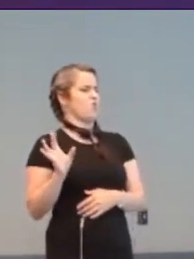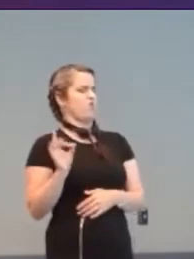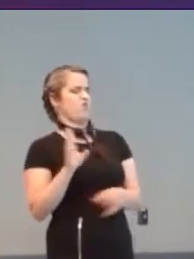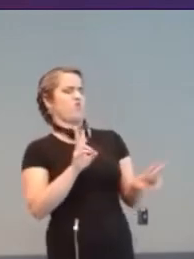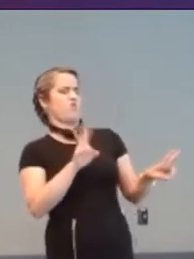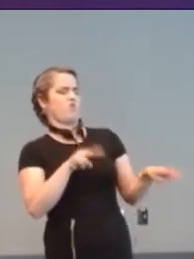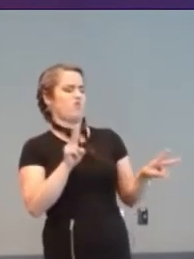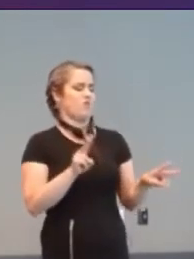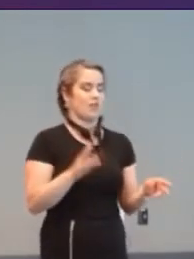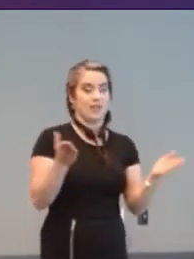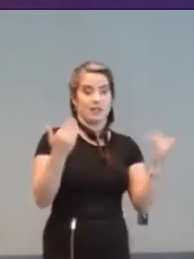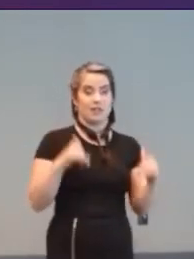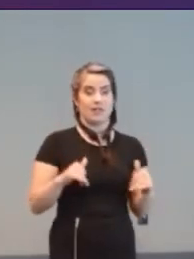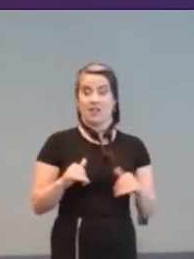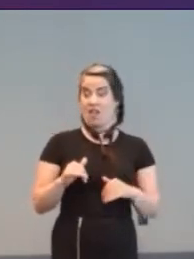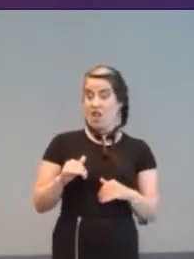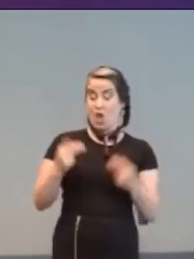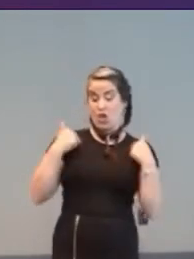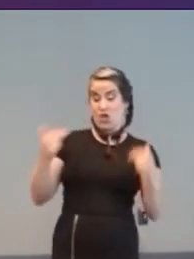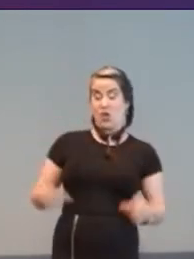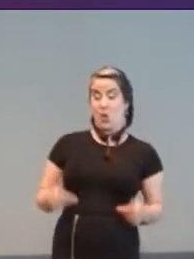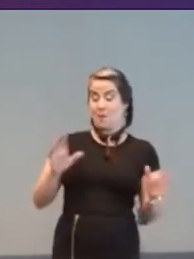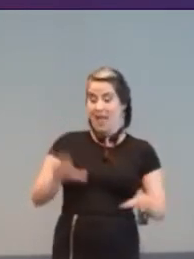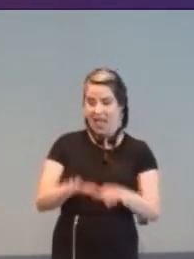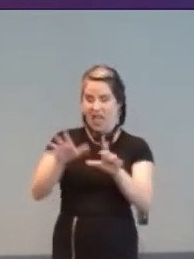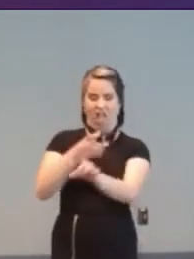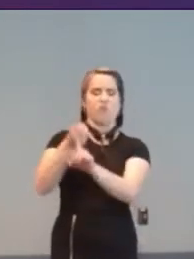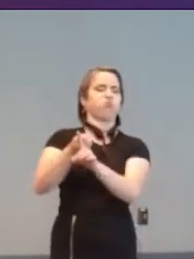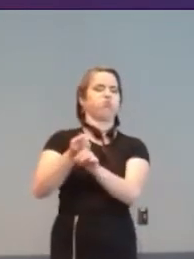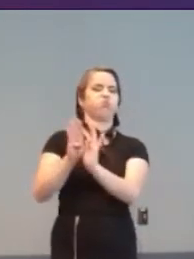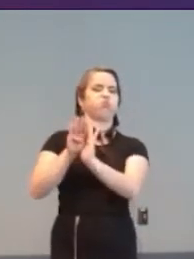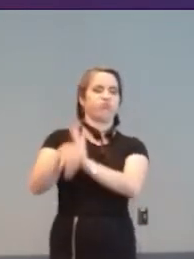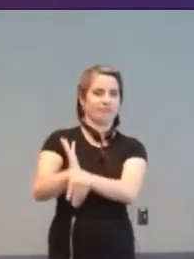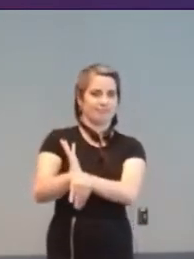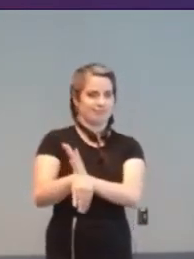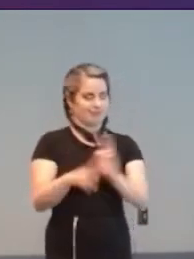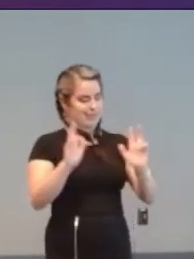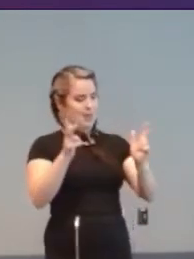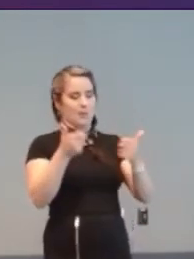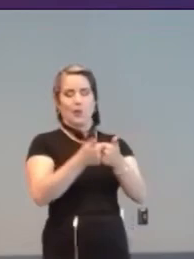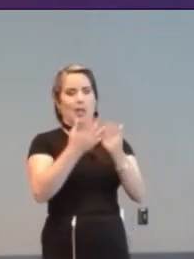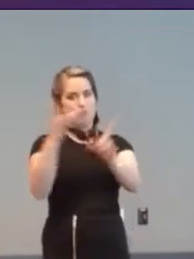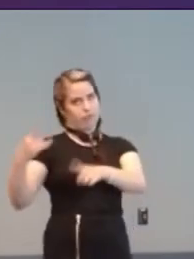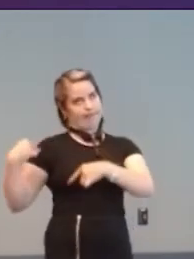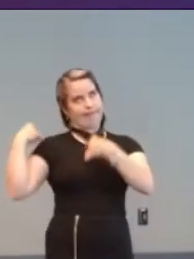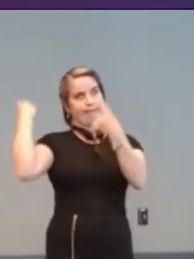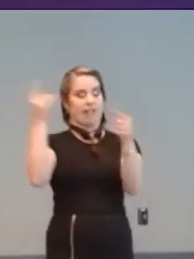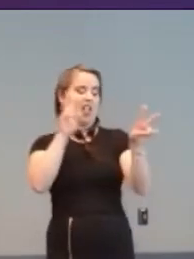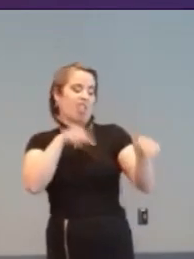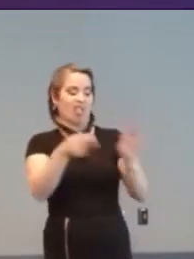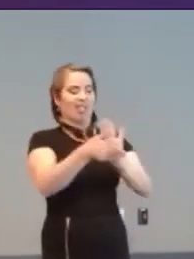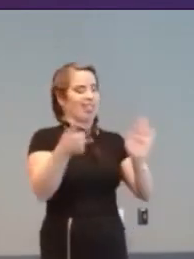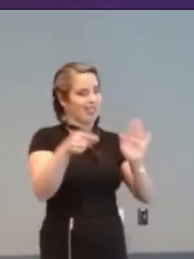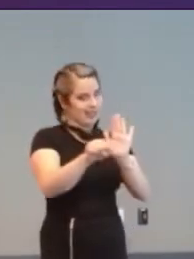mechanical inhuman activity”. Computer games have always been given a hard time.